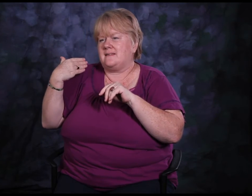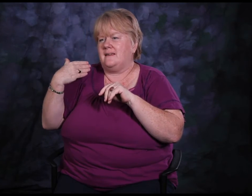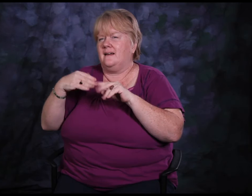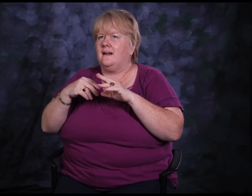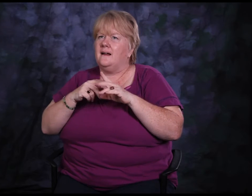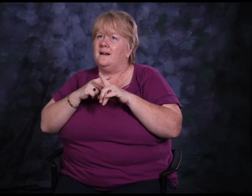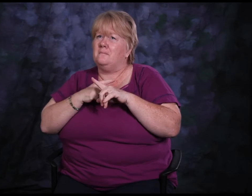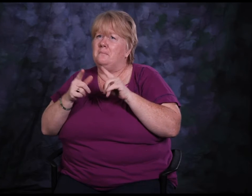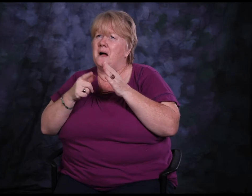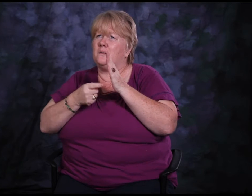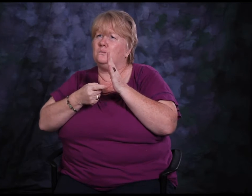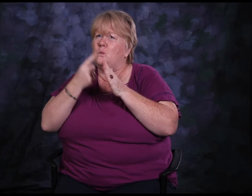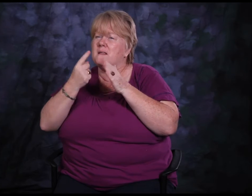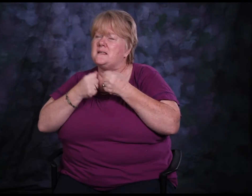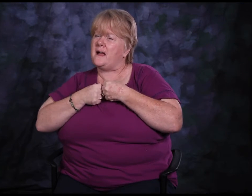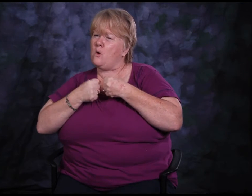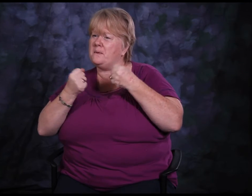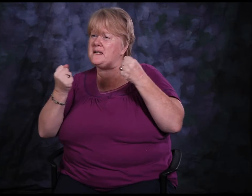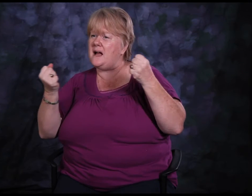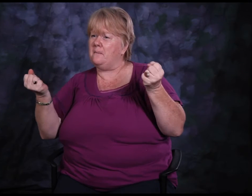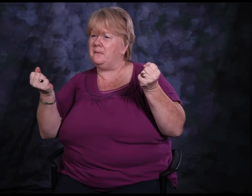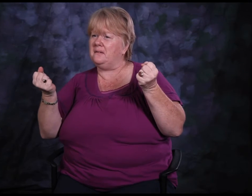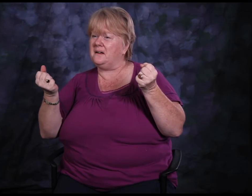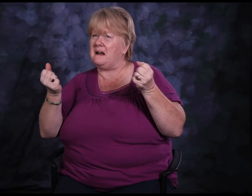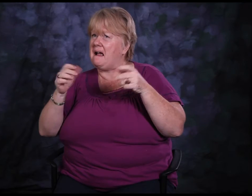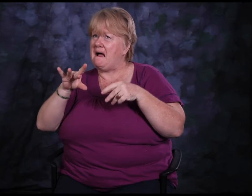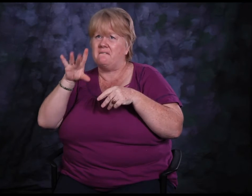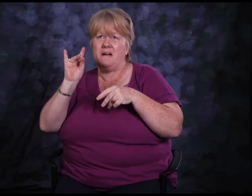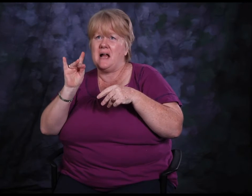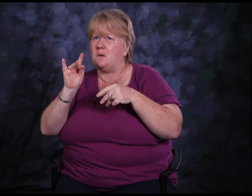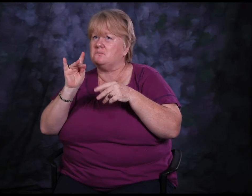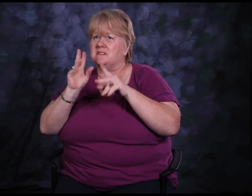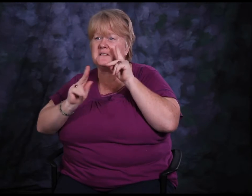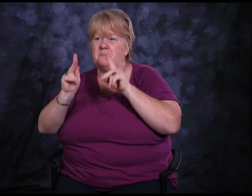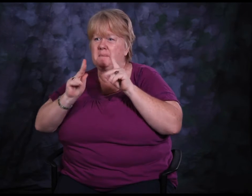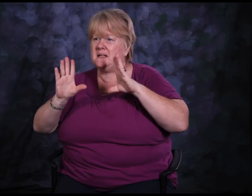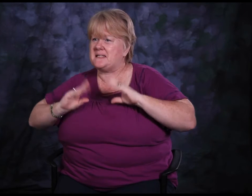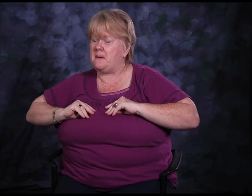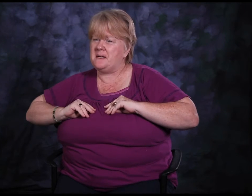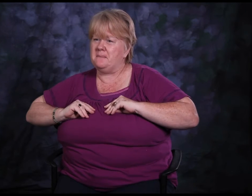I found that people accepted who I am, and that was a wonderful learning experience.